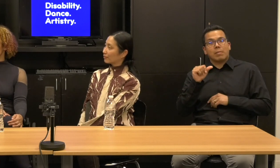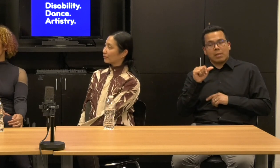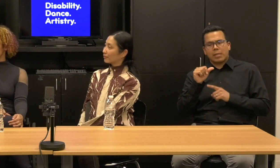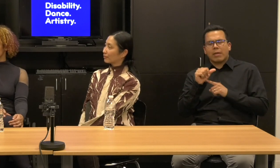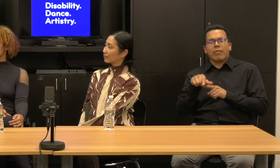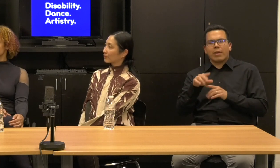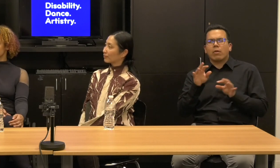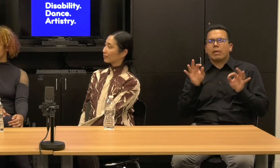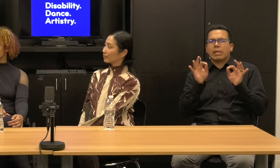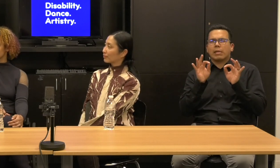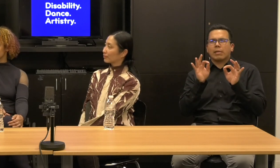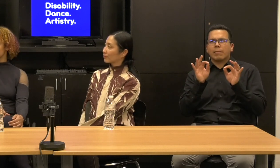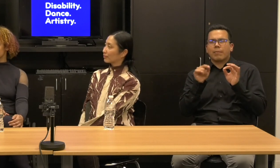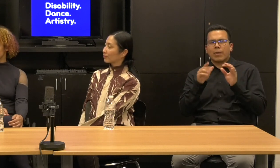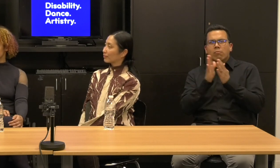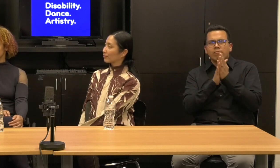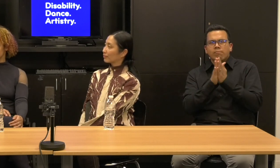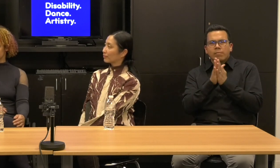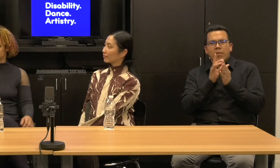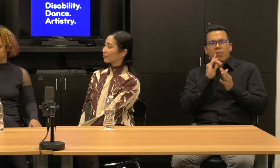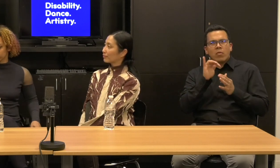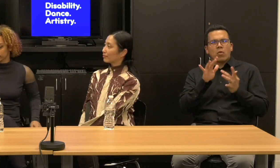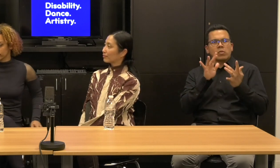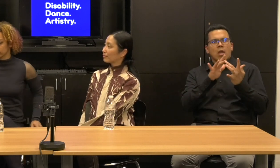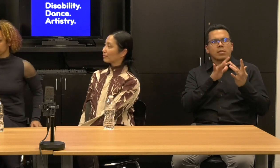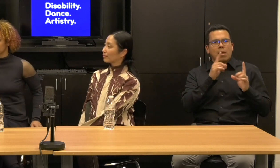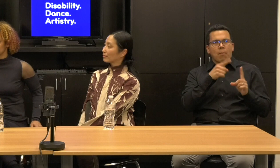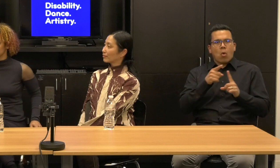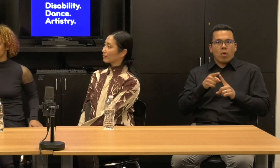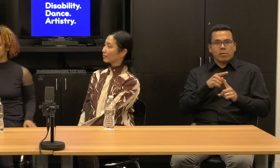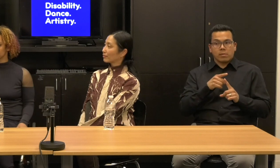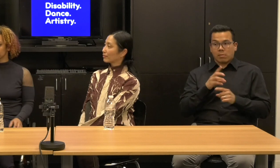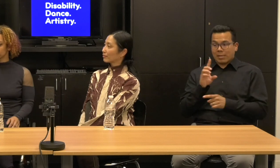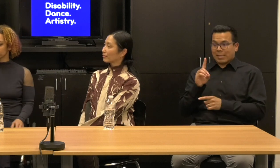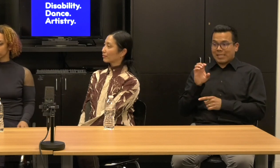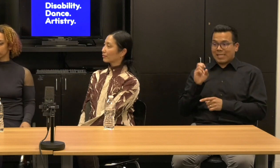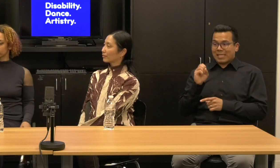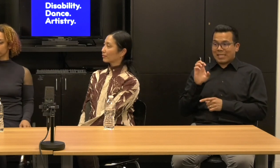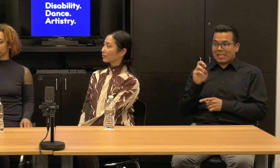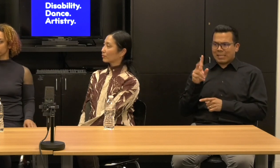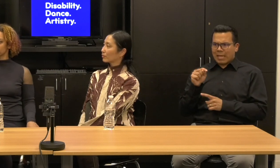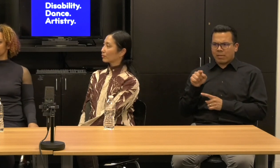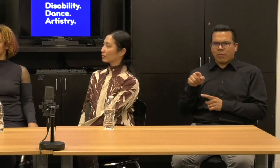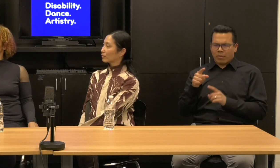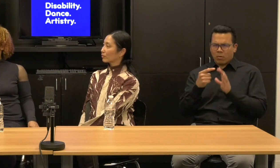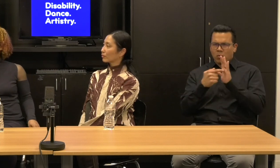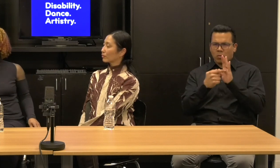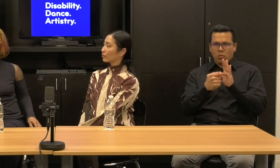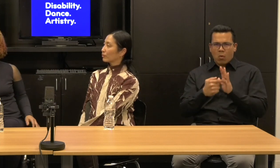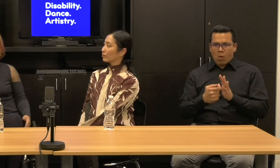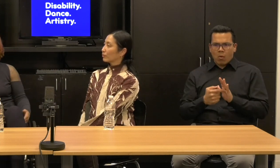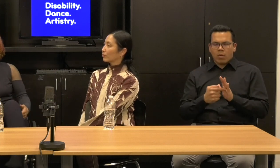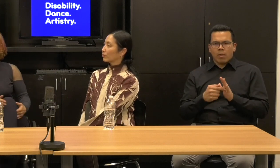points because discent put on display for us, there are so many forms of collaboration, right?